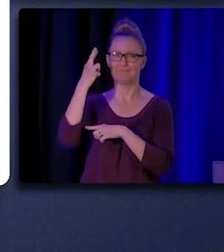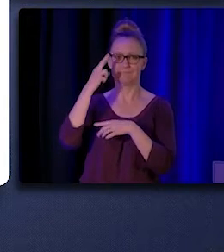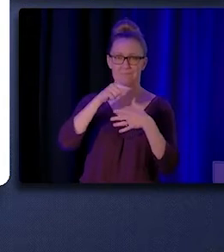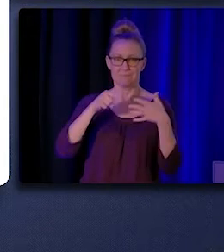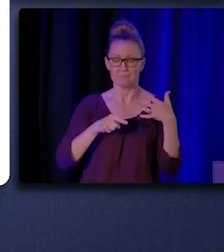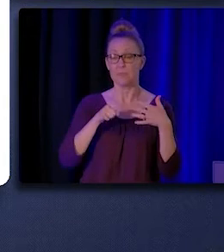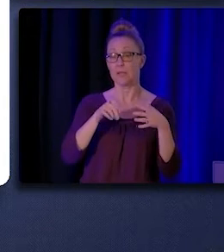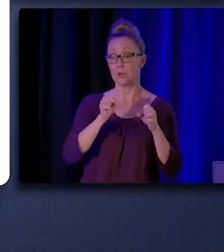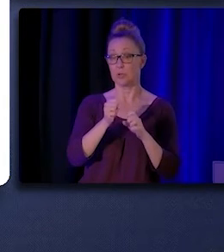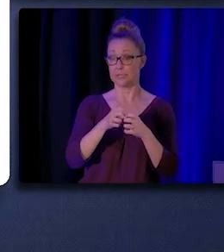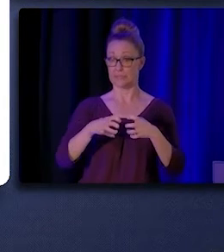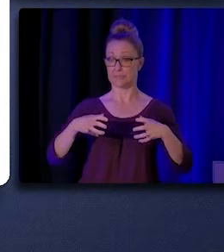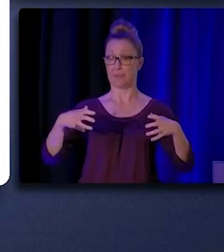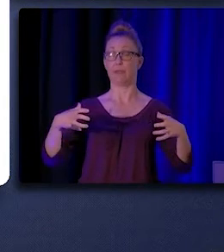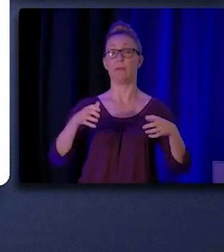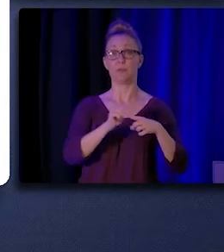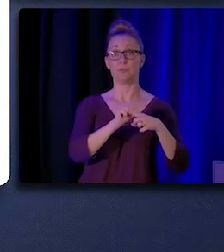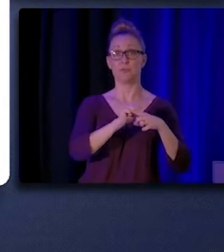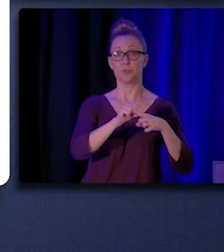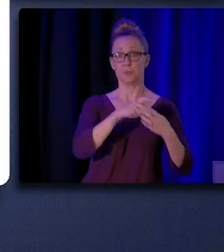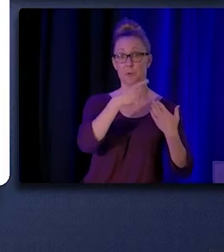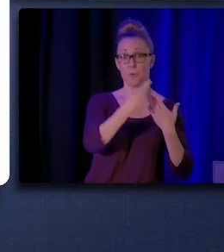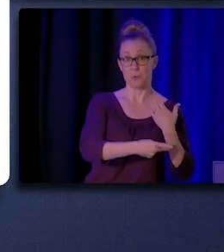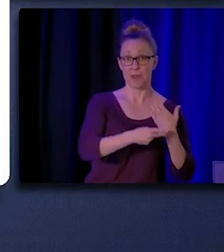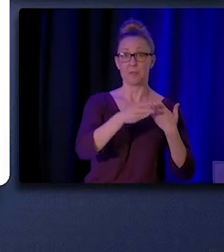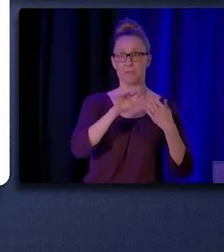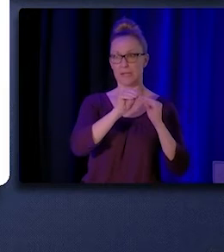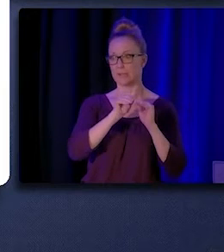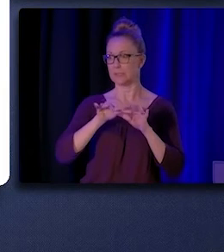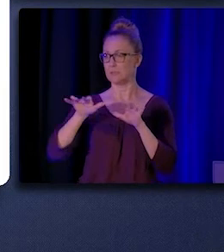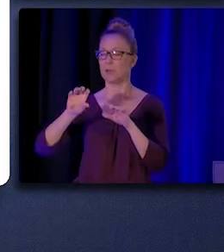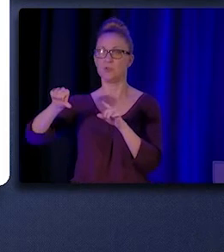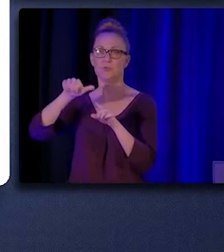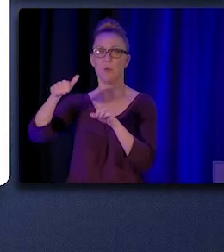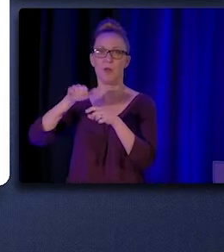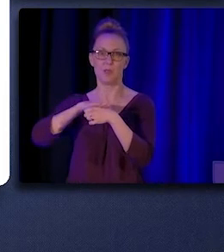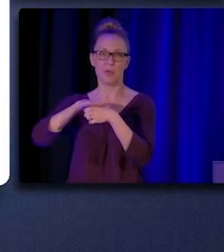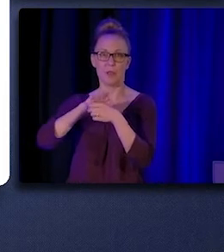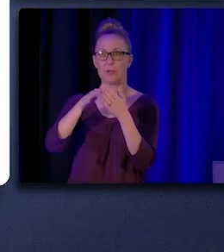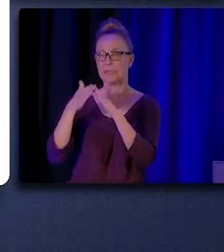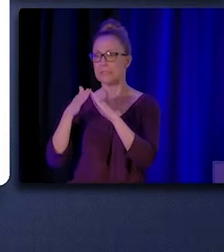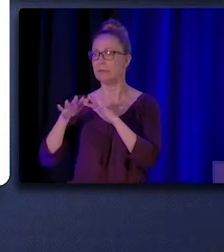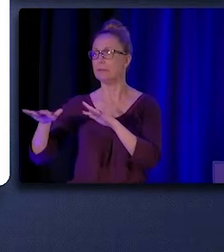or existing training programs into new geographic areas. They could also provide subsidies